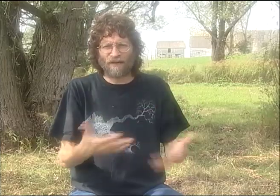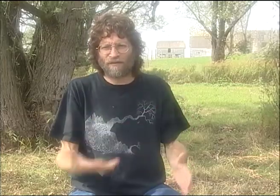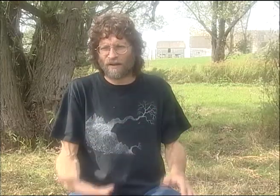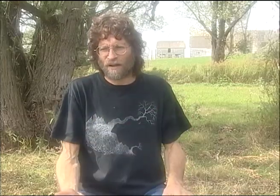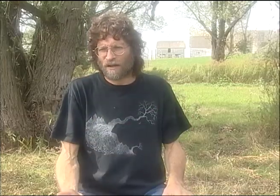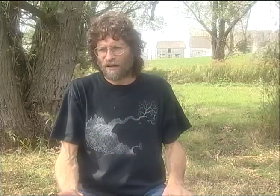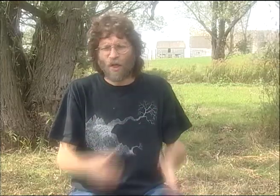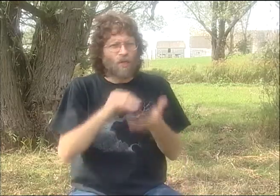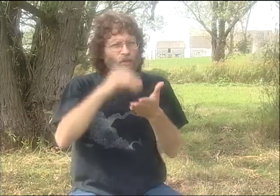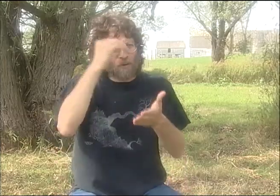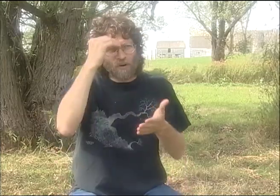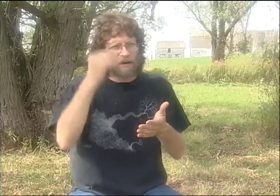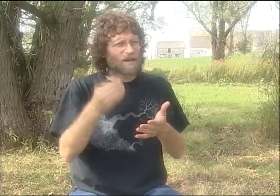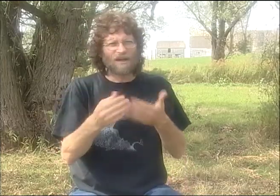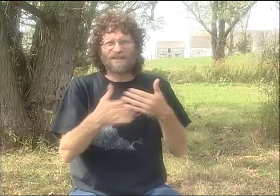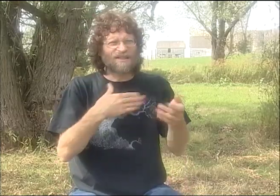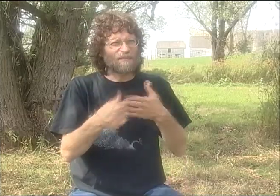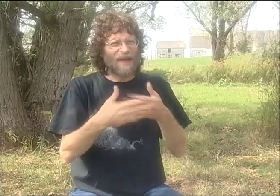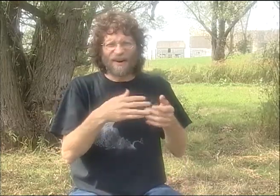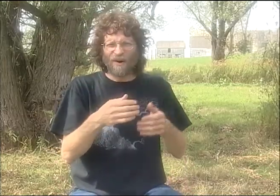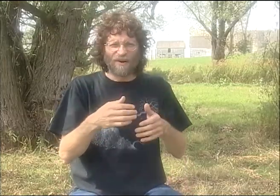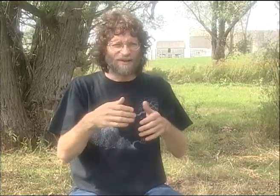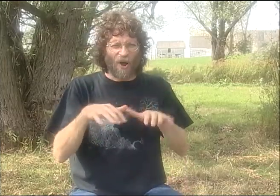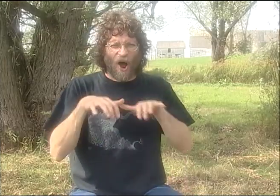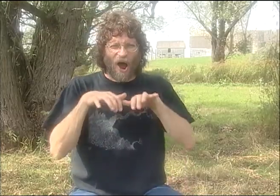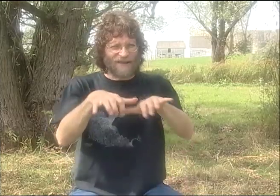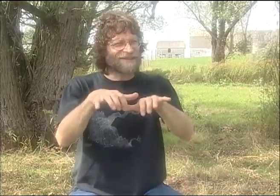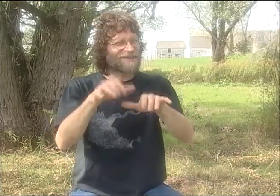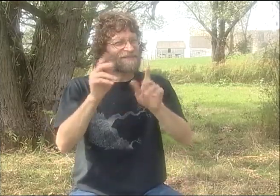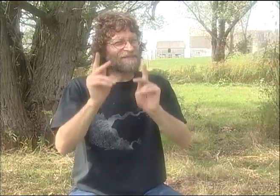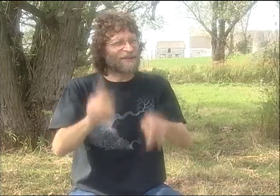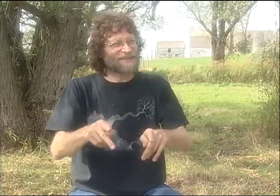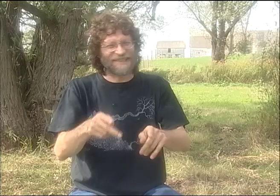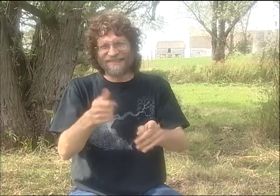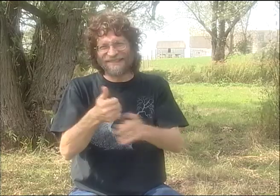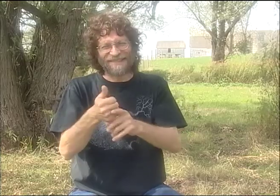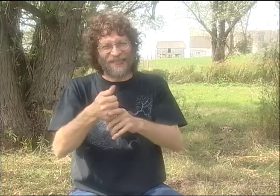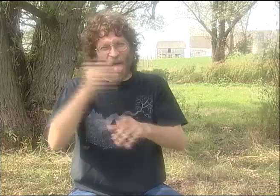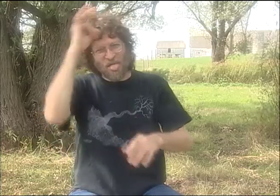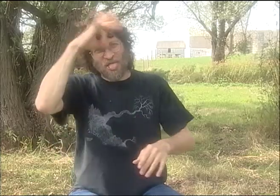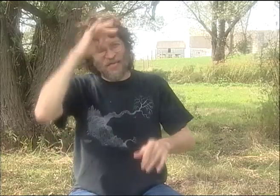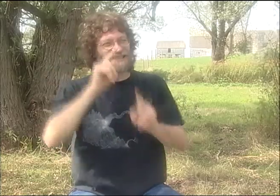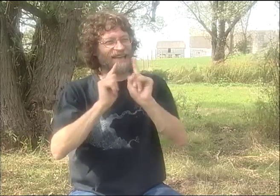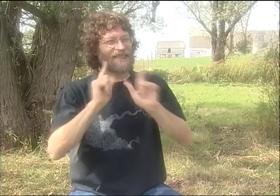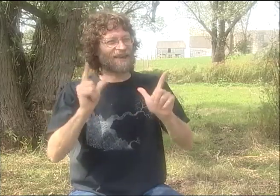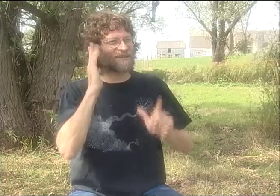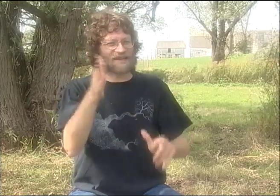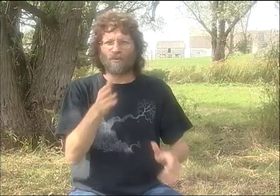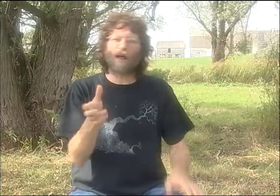ON HOW YOU'D IMPROVE THIS." SO WATCHING HIM DEAL WITH IT THAT WAY, I MEAN, HE'S NOT AFRAID OF CRITICISM AT ALL.